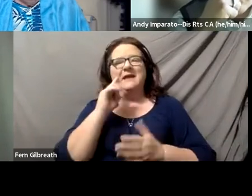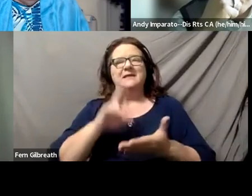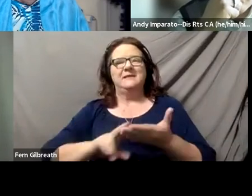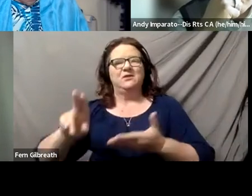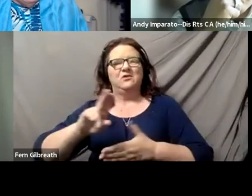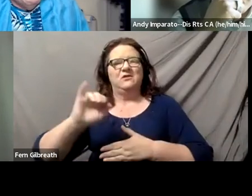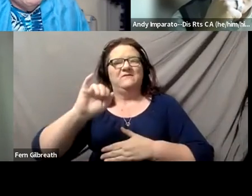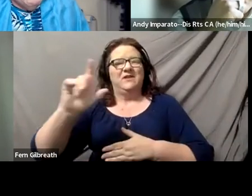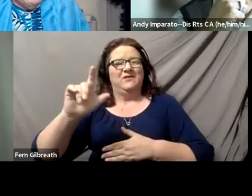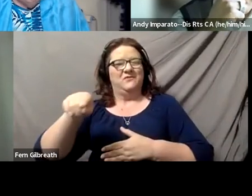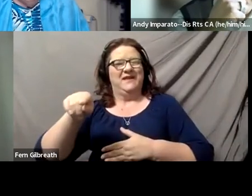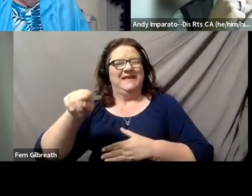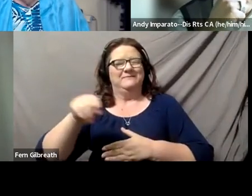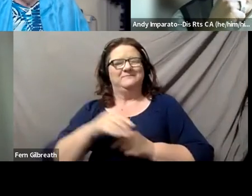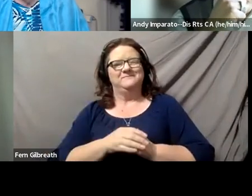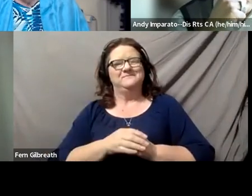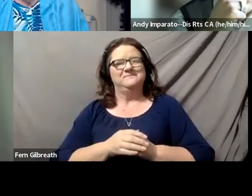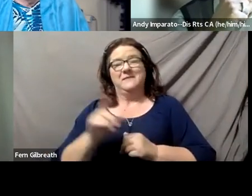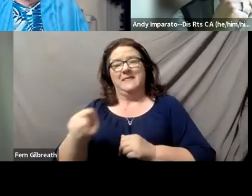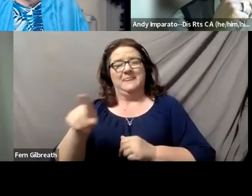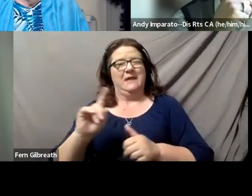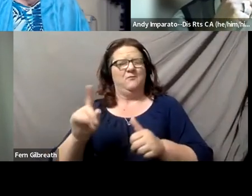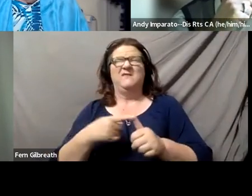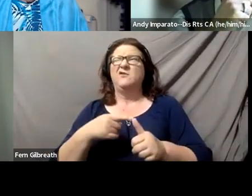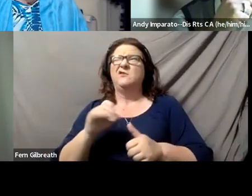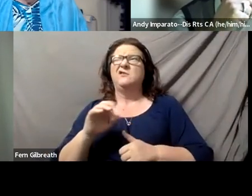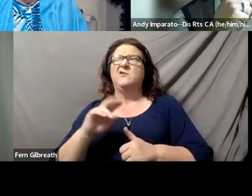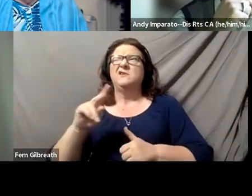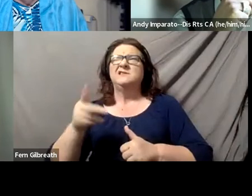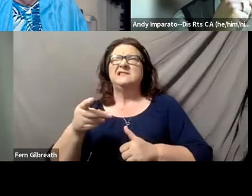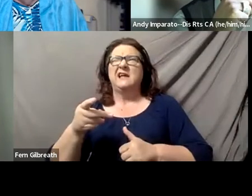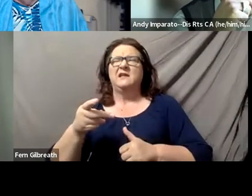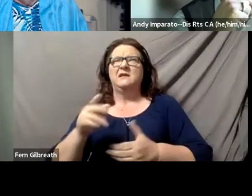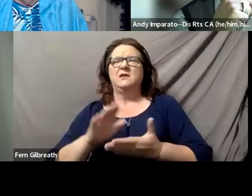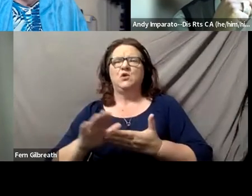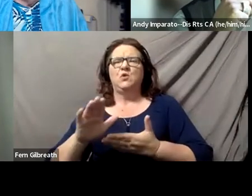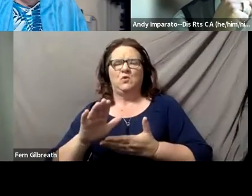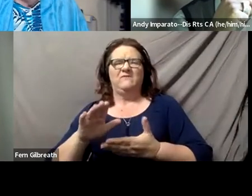they were the first or second university in the United States